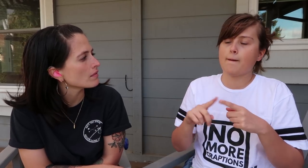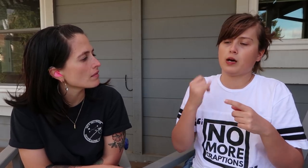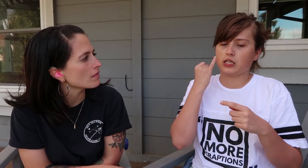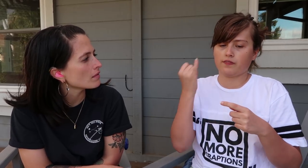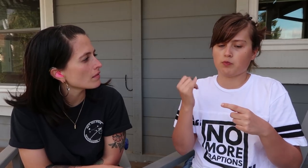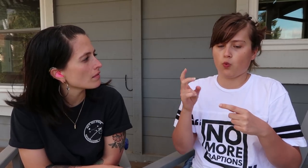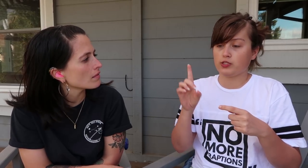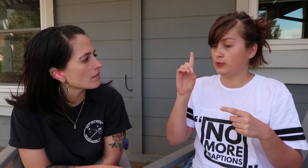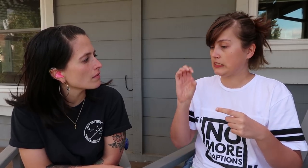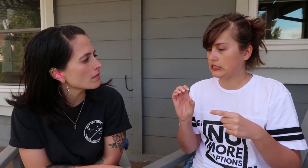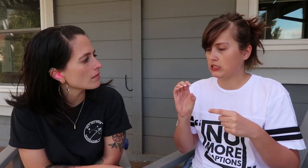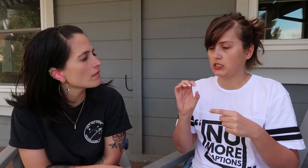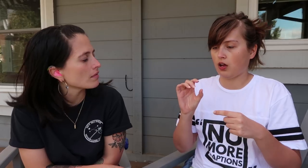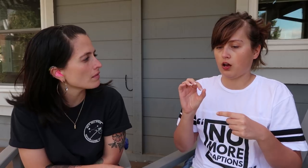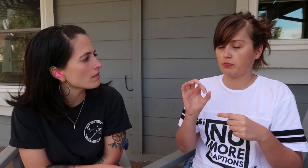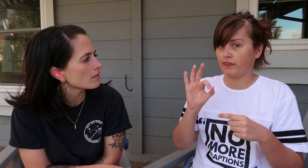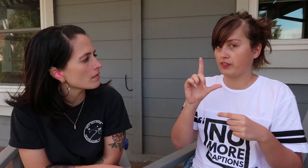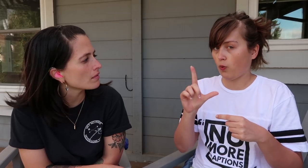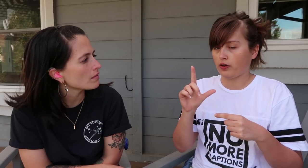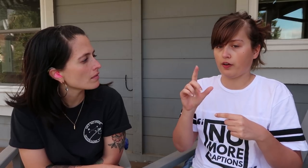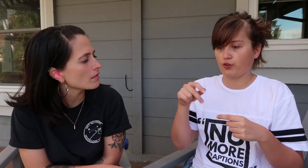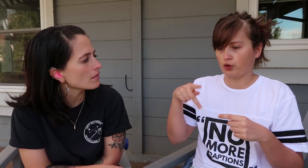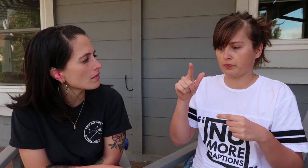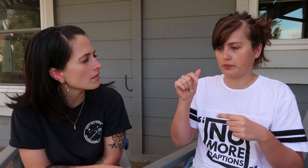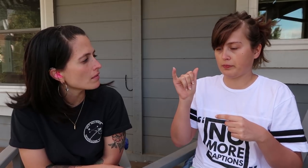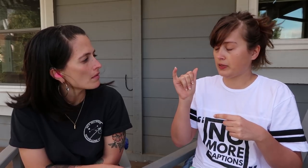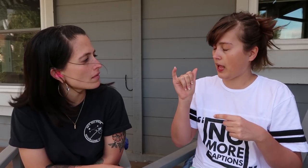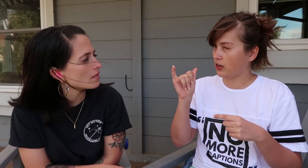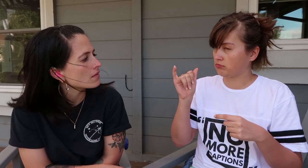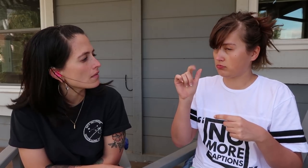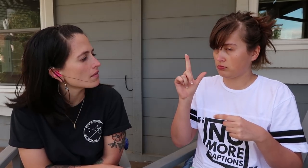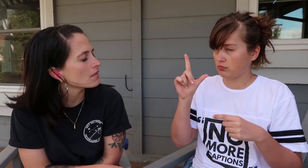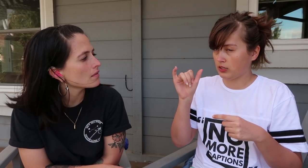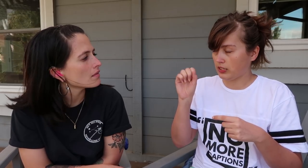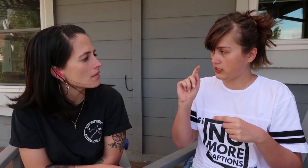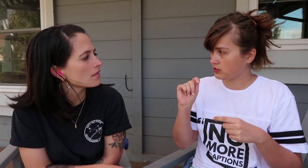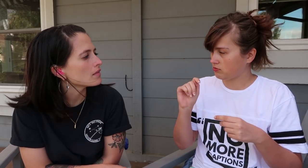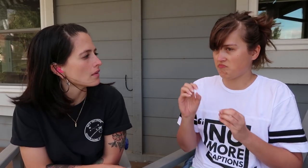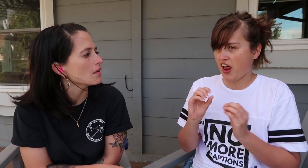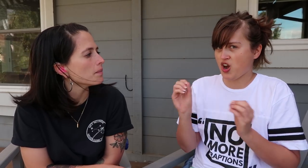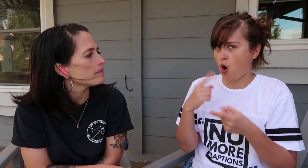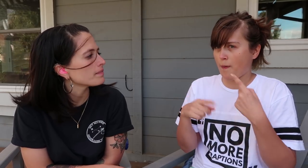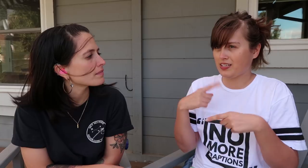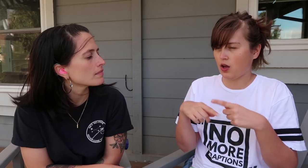But if I’m going to DC or Florida for Playlist, nobody signs.